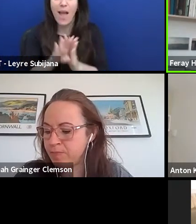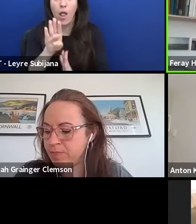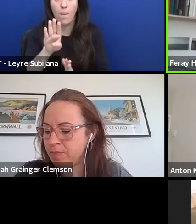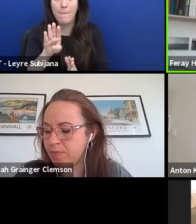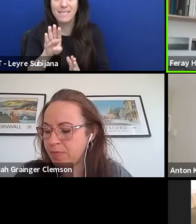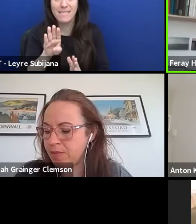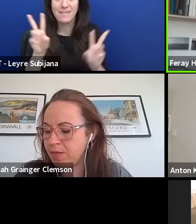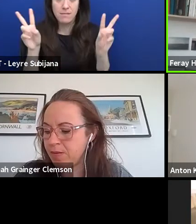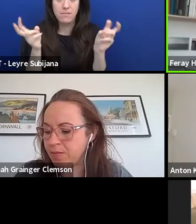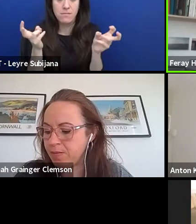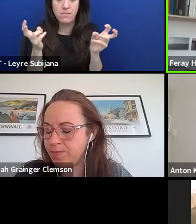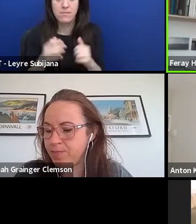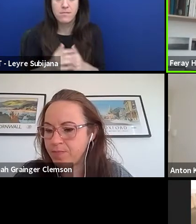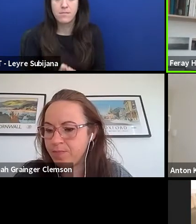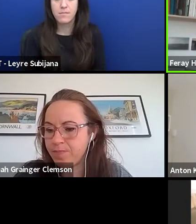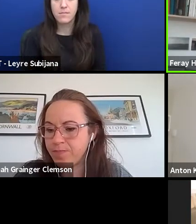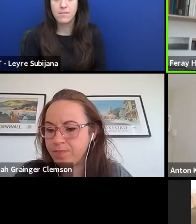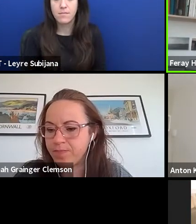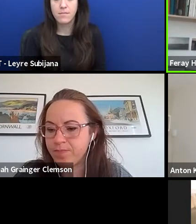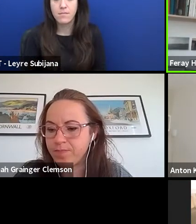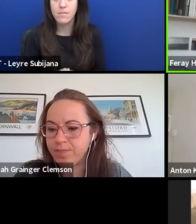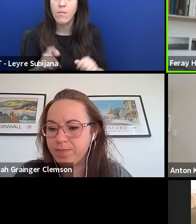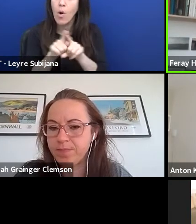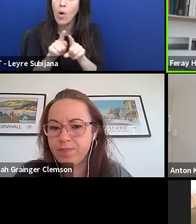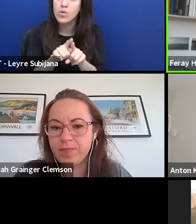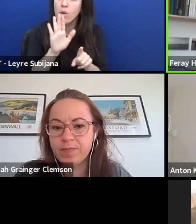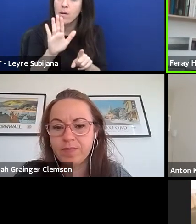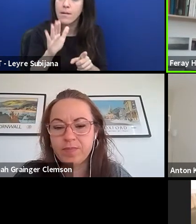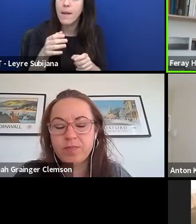and engagement with technologies for young people.